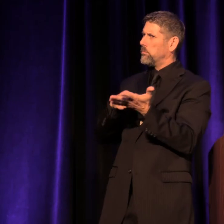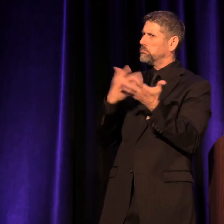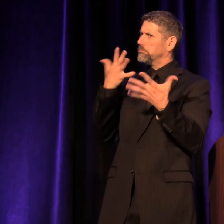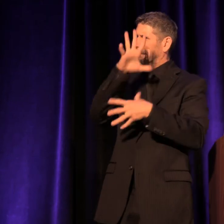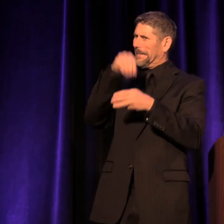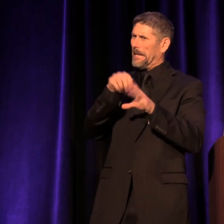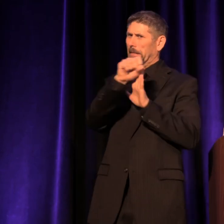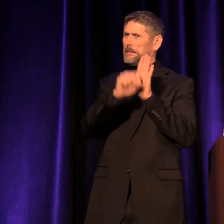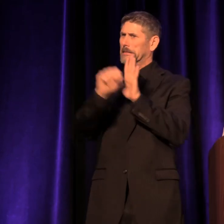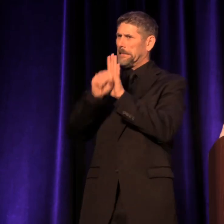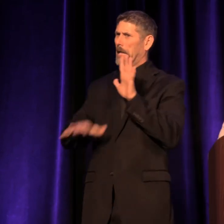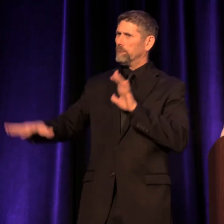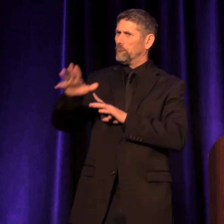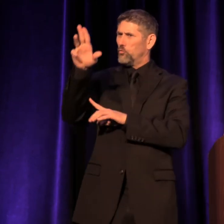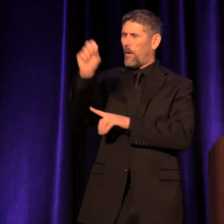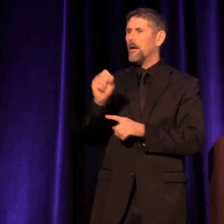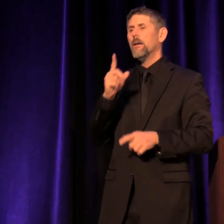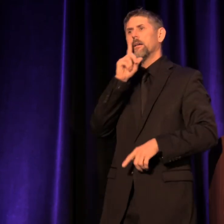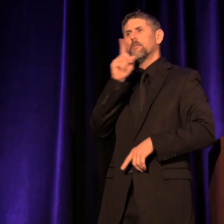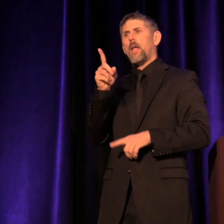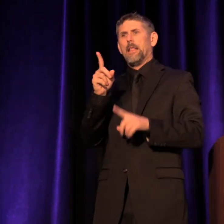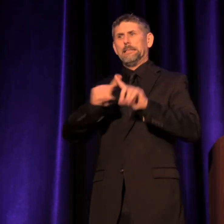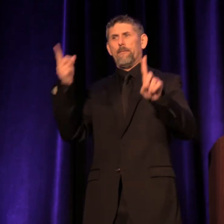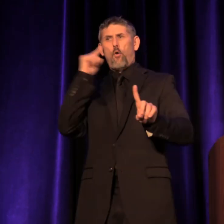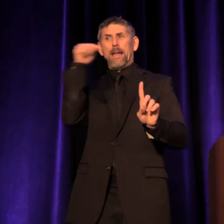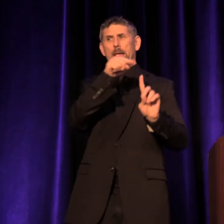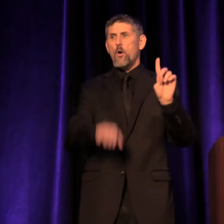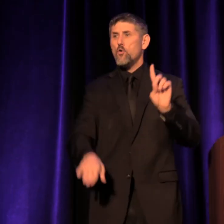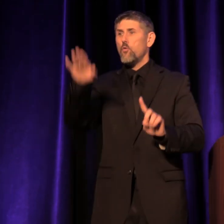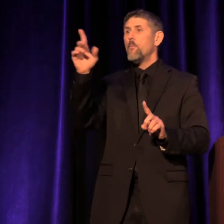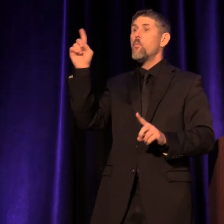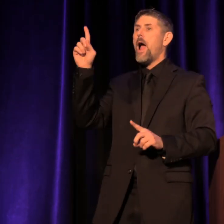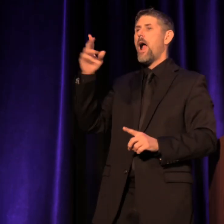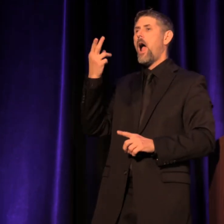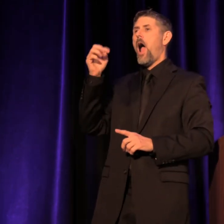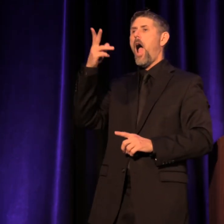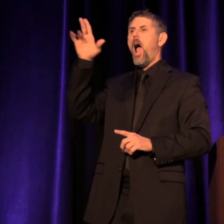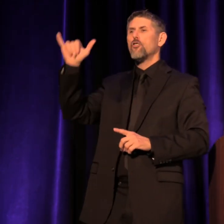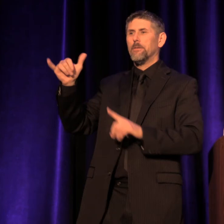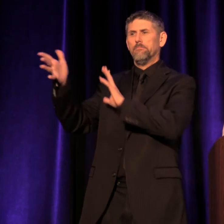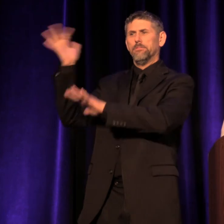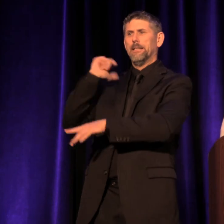and that it was very different for him growing up in Hungary in the 1930s.